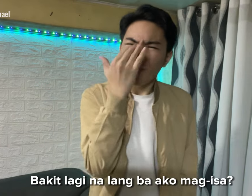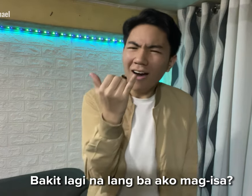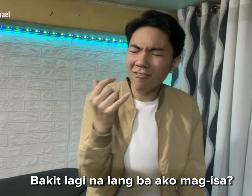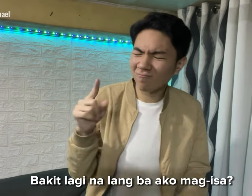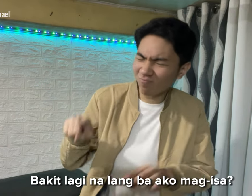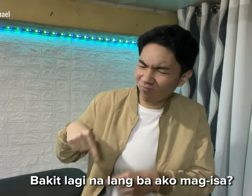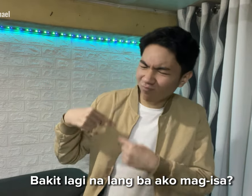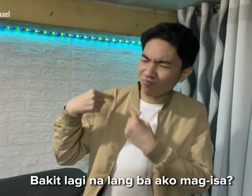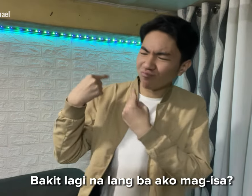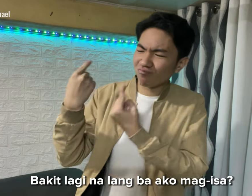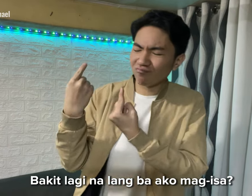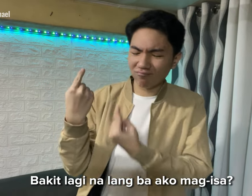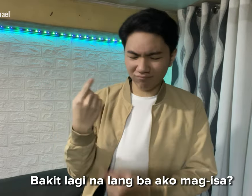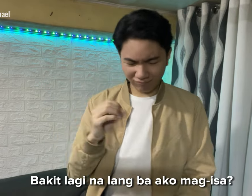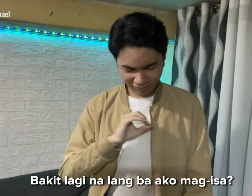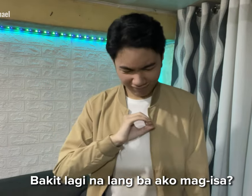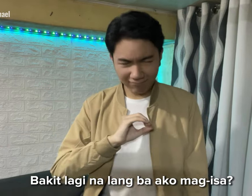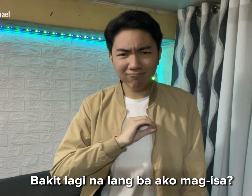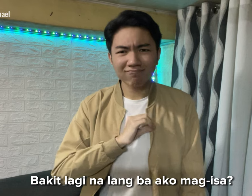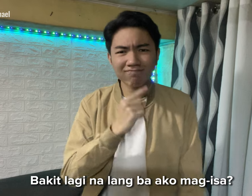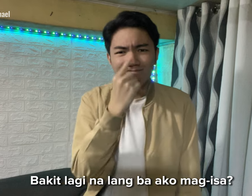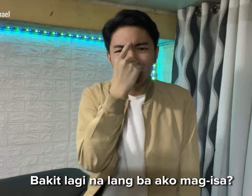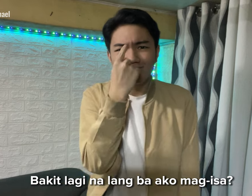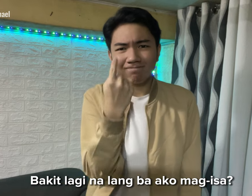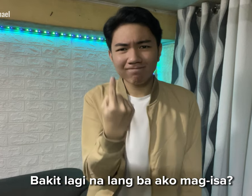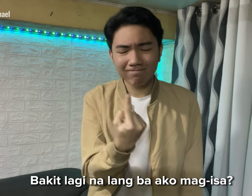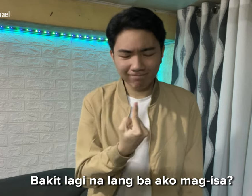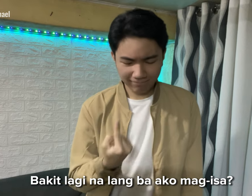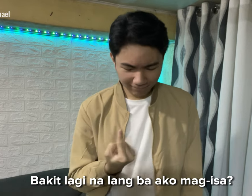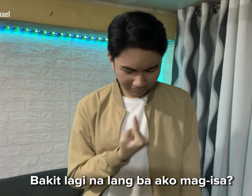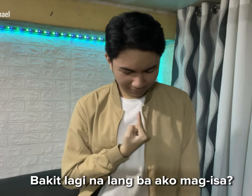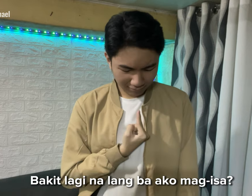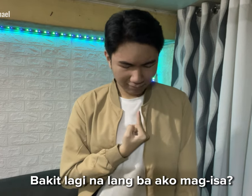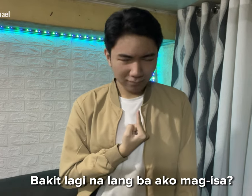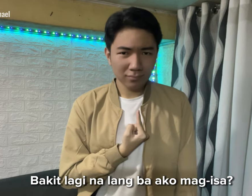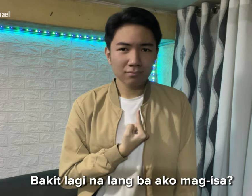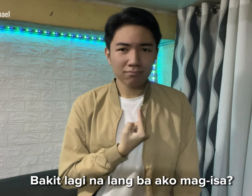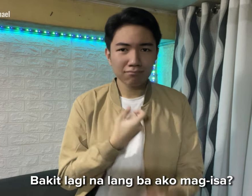Why am I always alone?